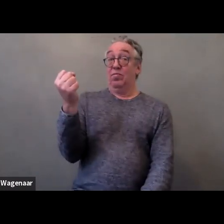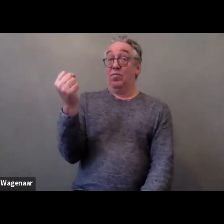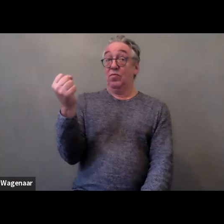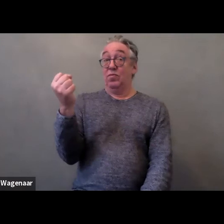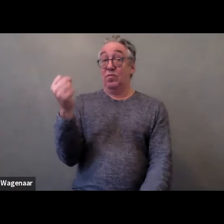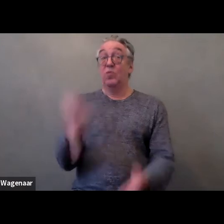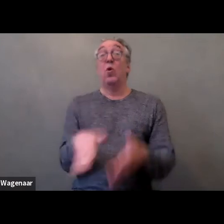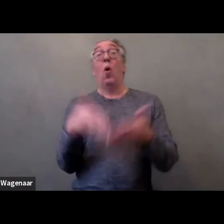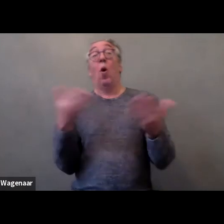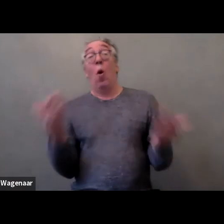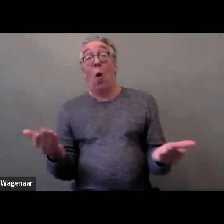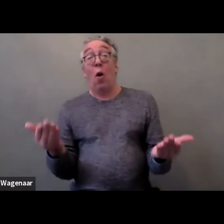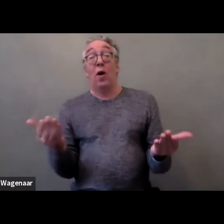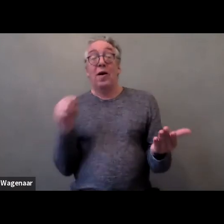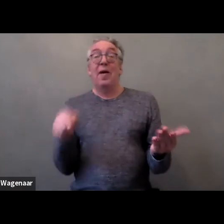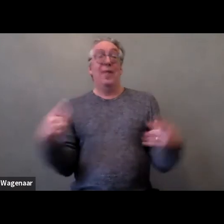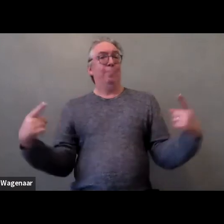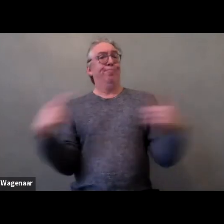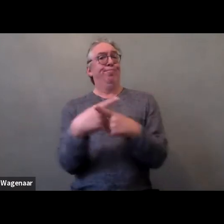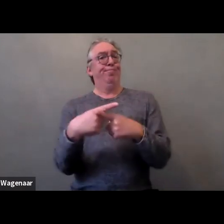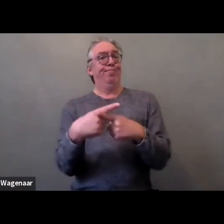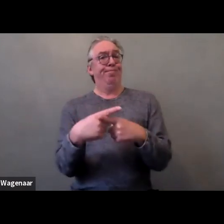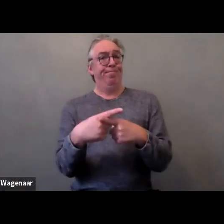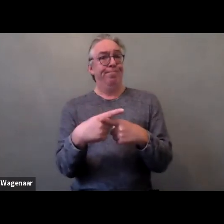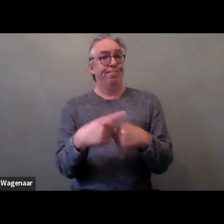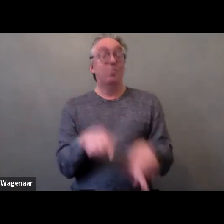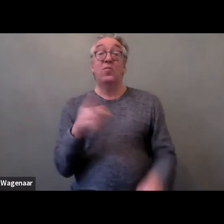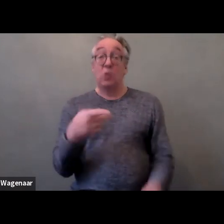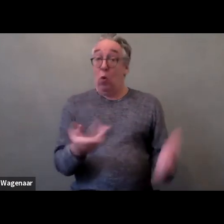So we can affirm that the current Spanish Penal Code